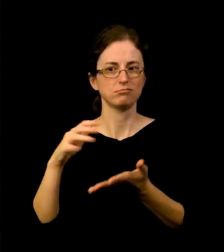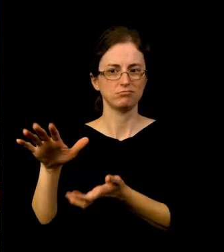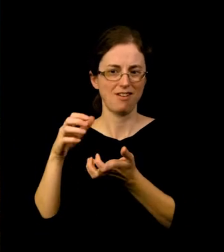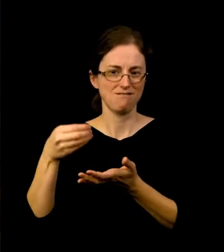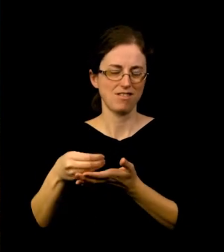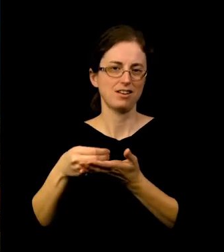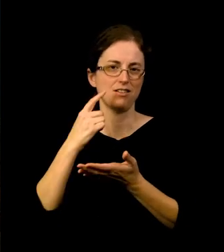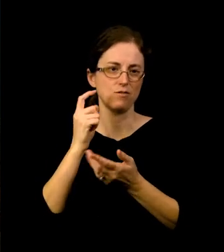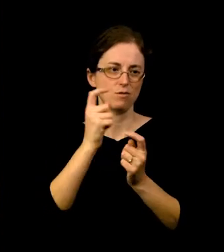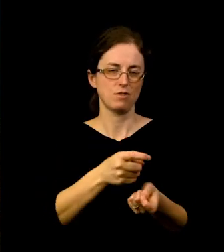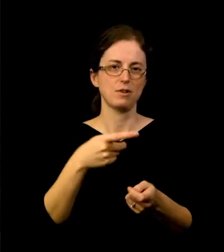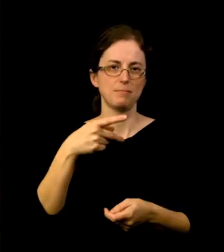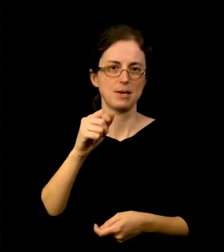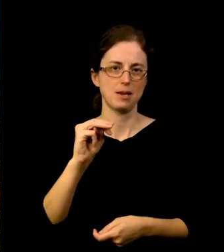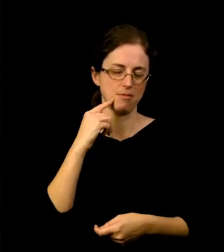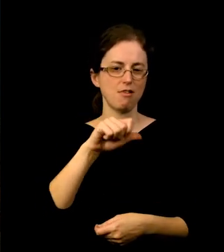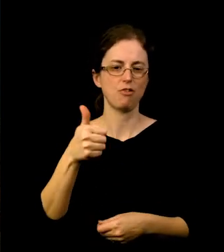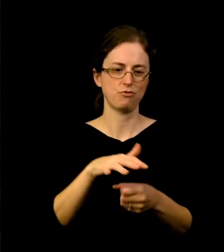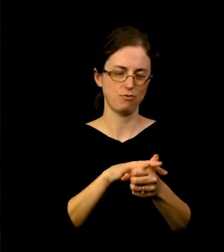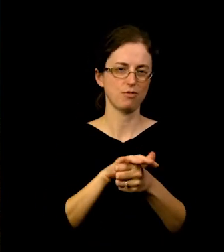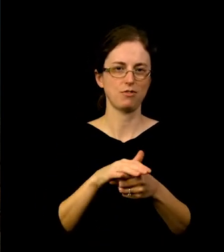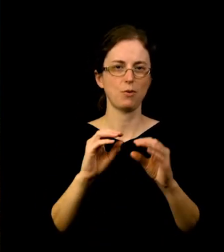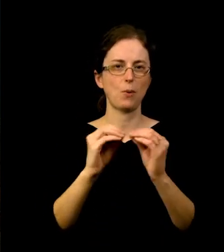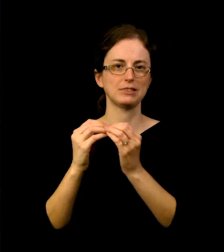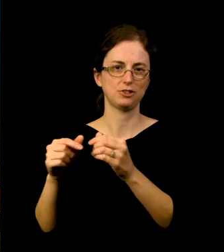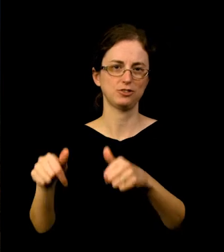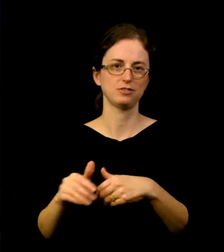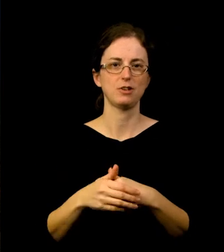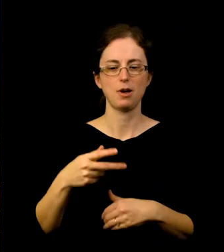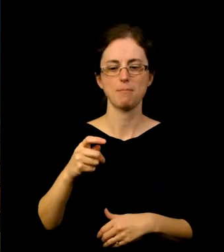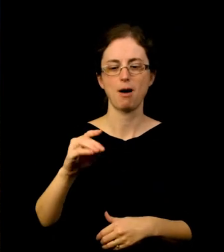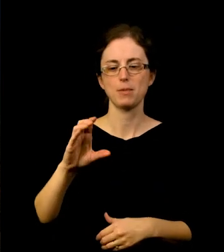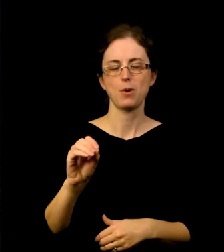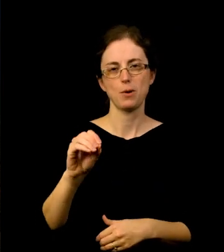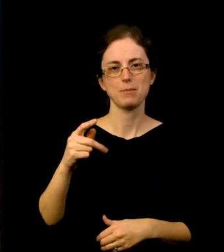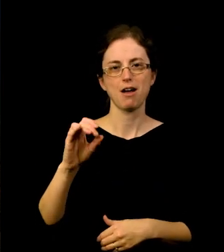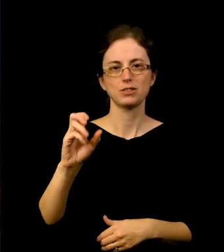Pablo Picasso once said "Art washes away from the soul the dust of everyday life."